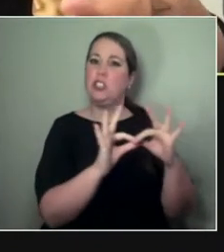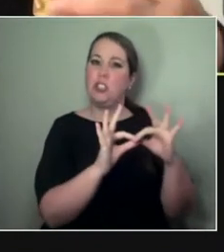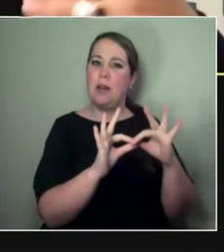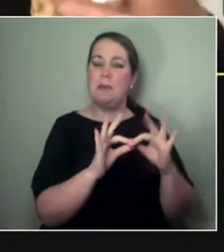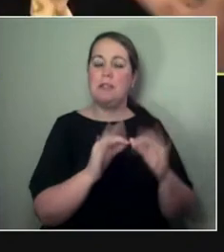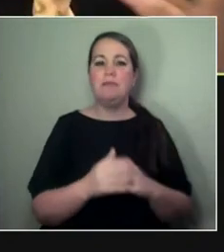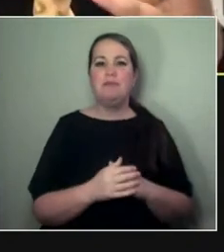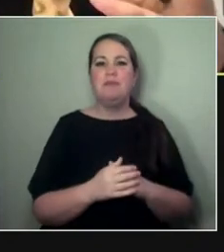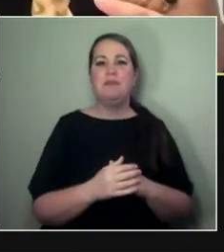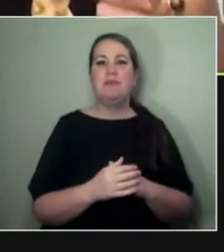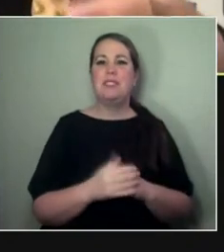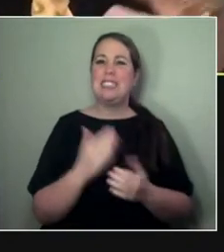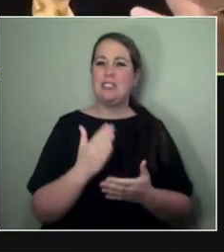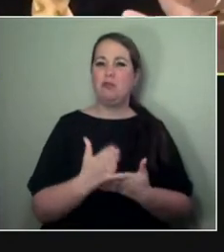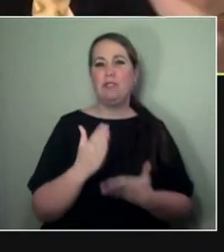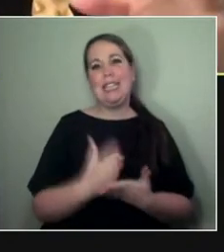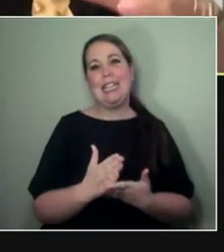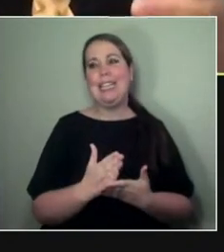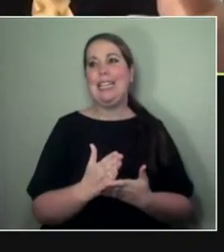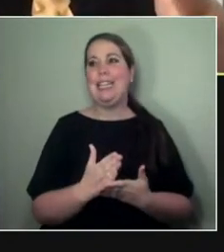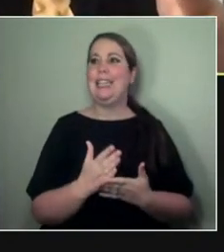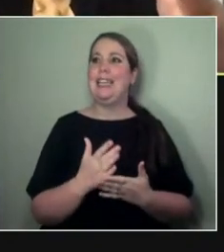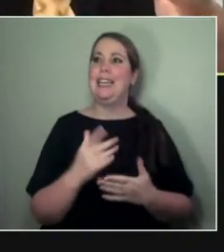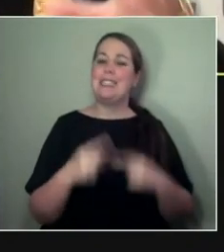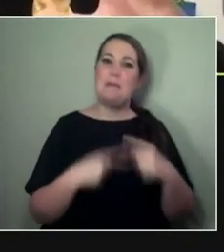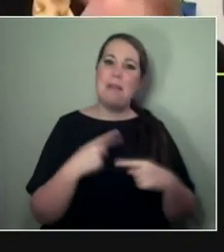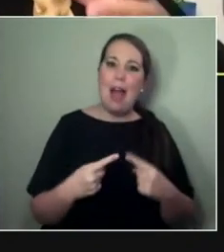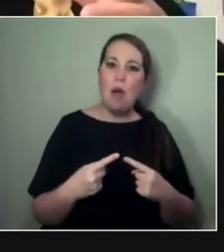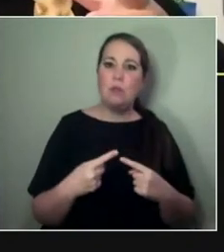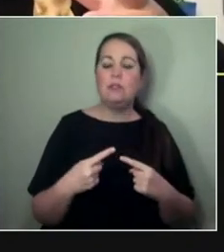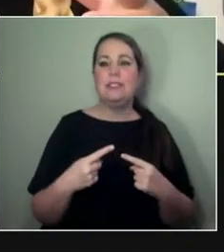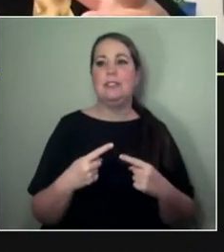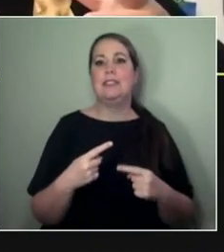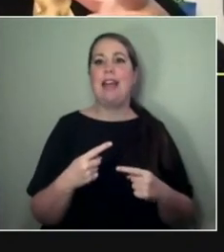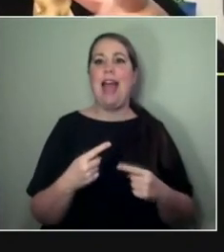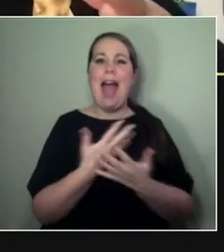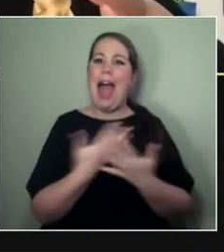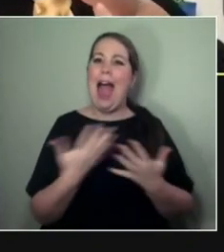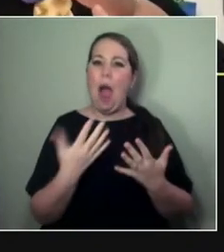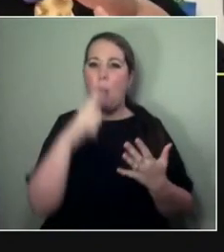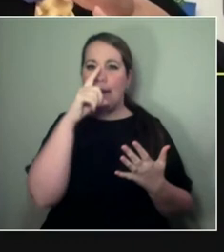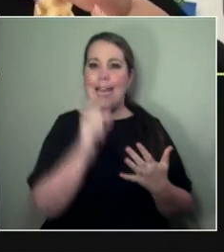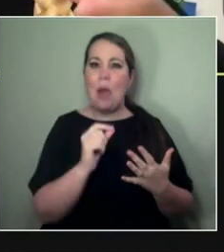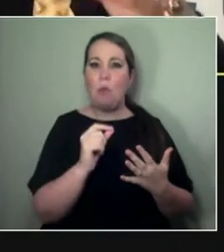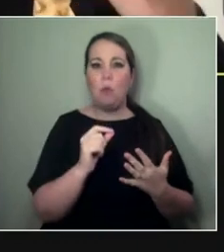It's not about prioritising one over the other, but I think it's about how do they harmoniously support each other —